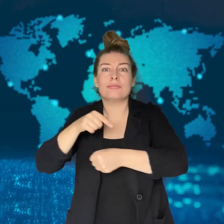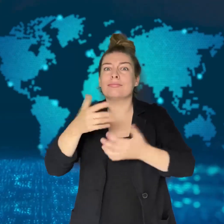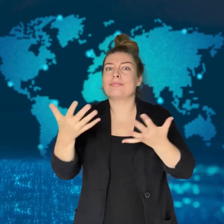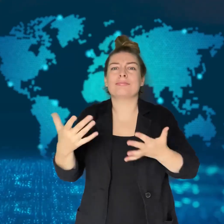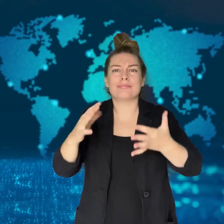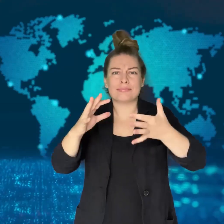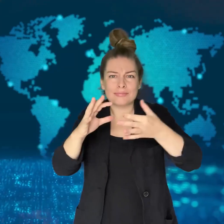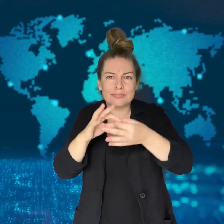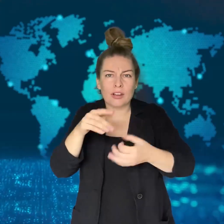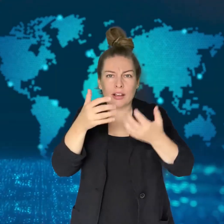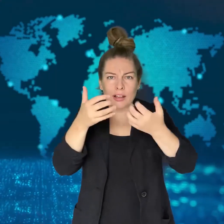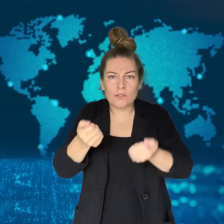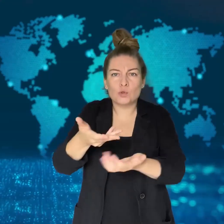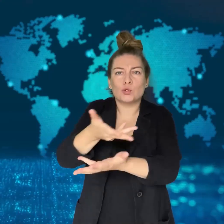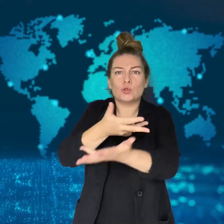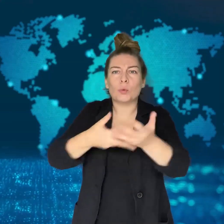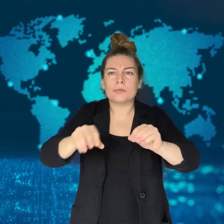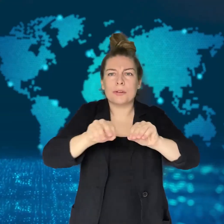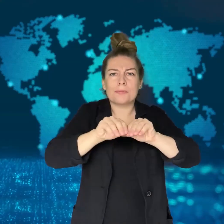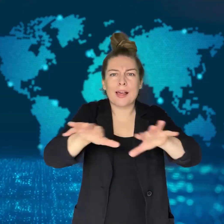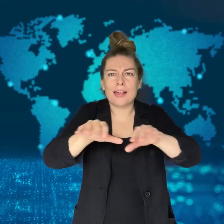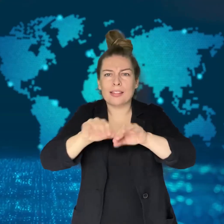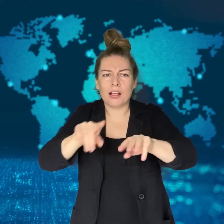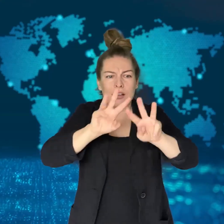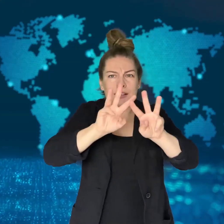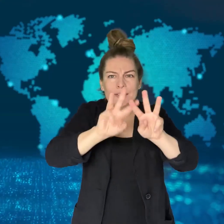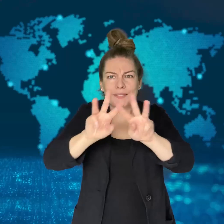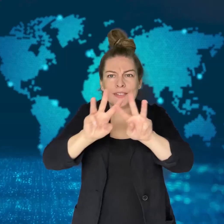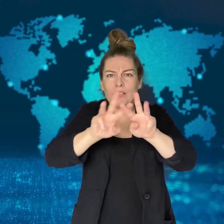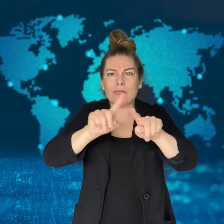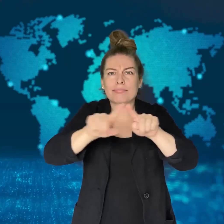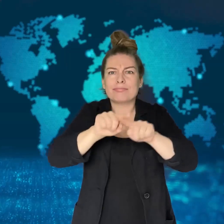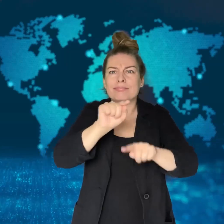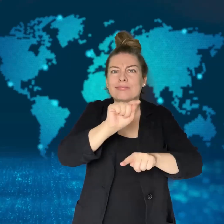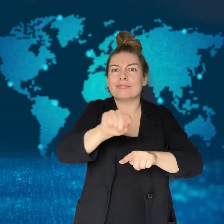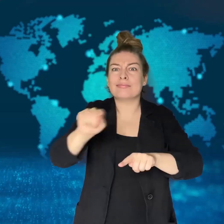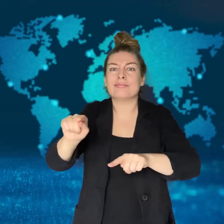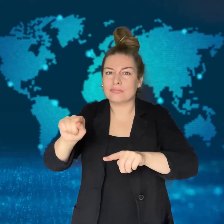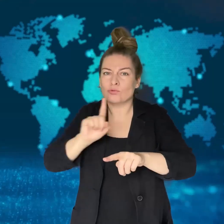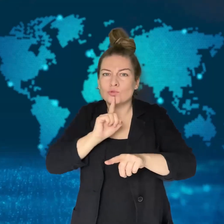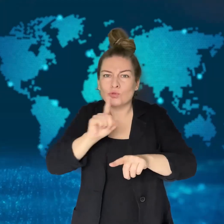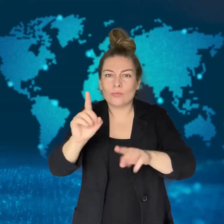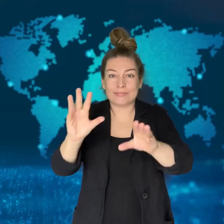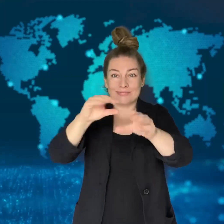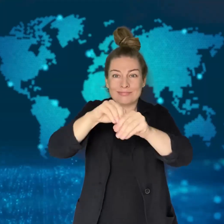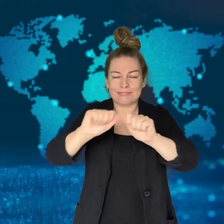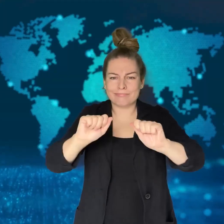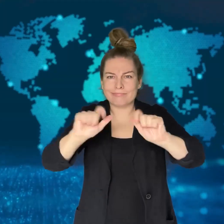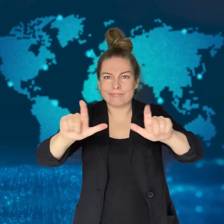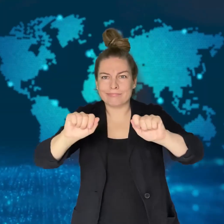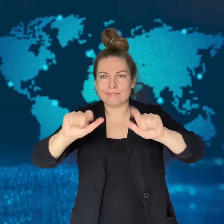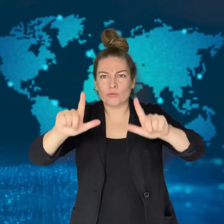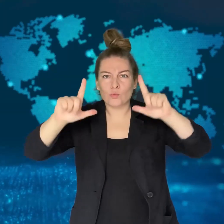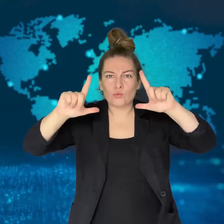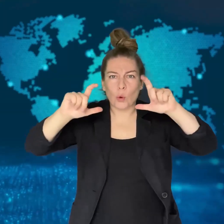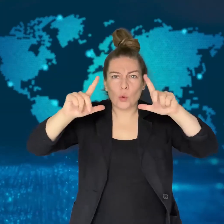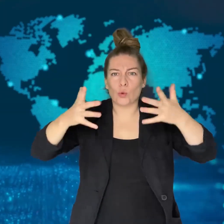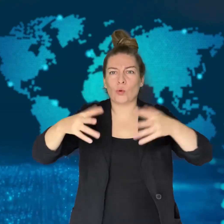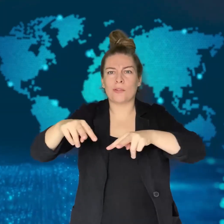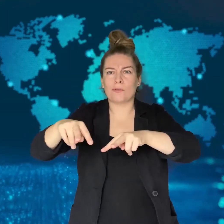sites hosting deep fake images and videos.